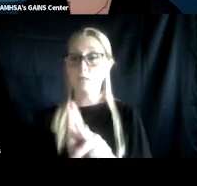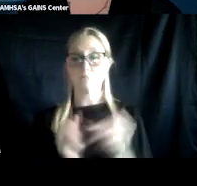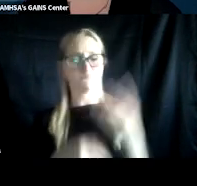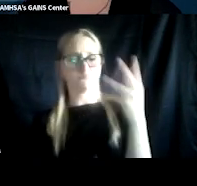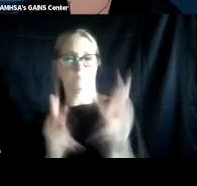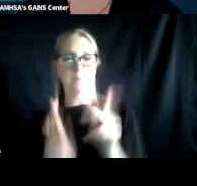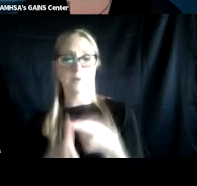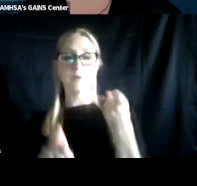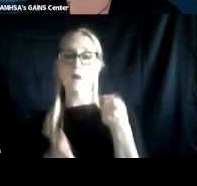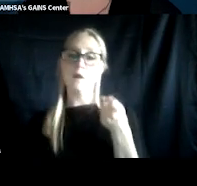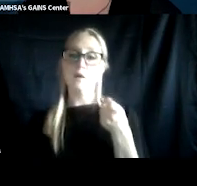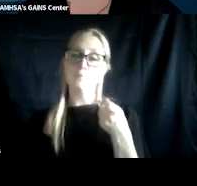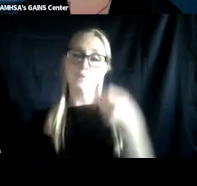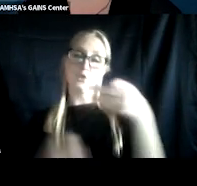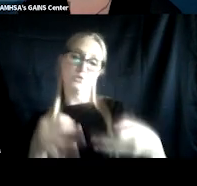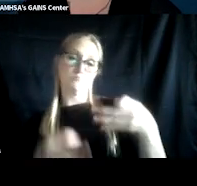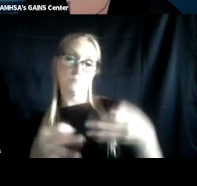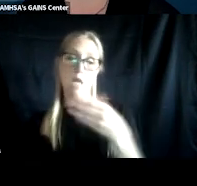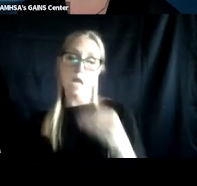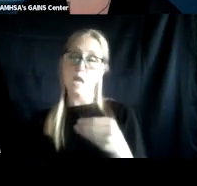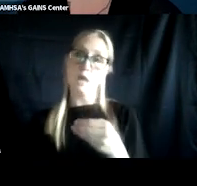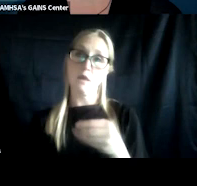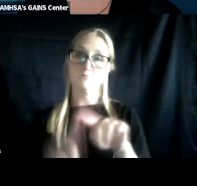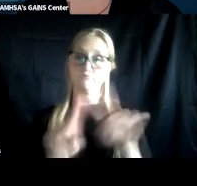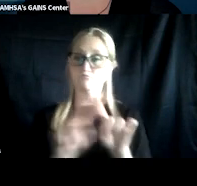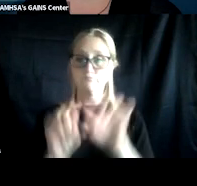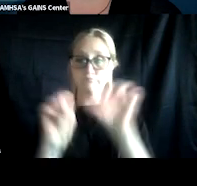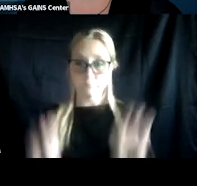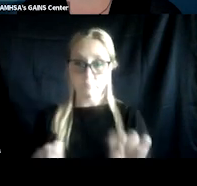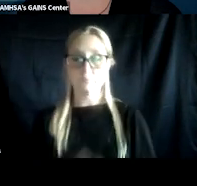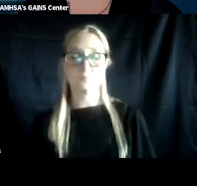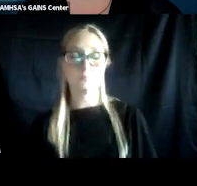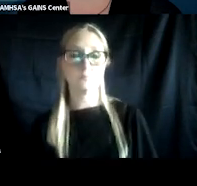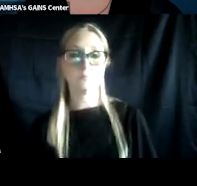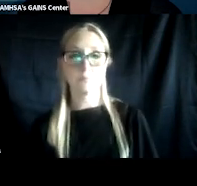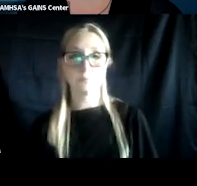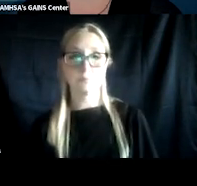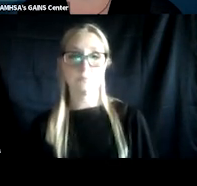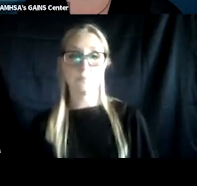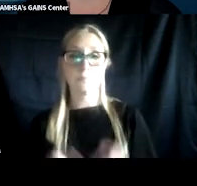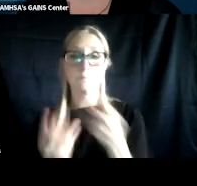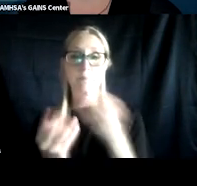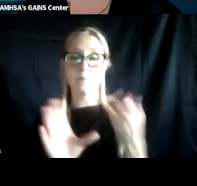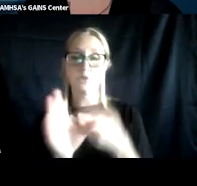from the judiciary and the court systems as well as the number of you joining from academia